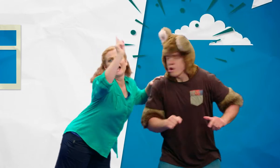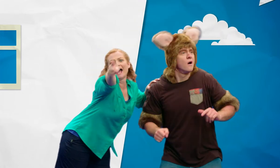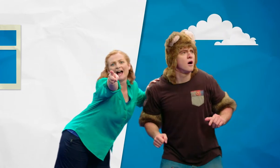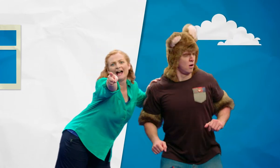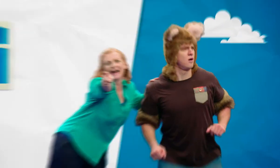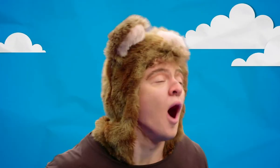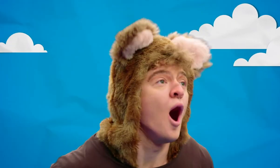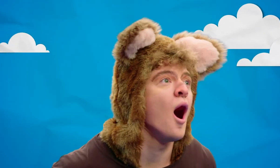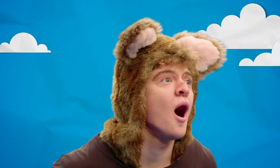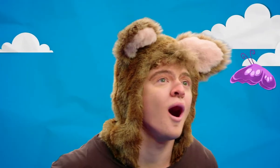Look!